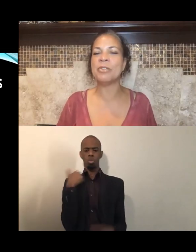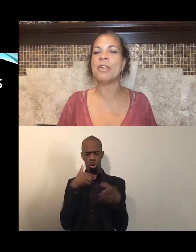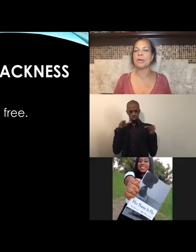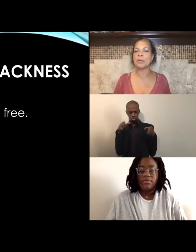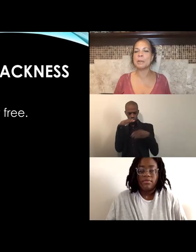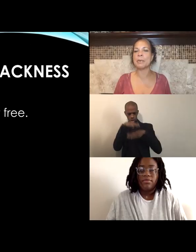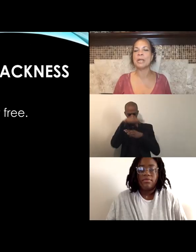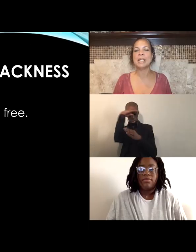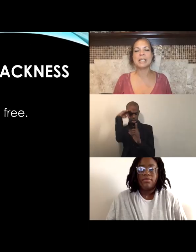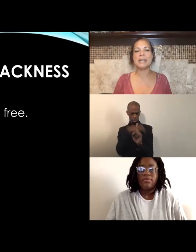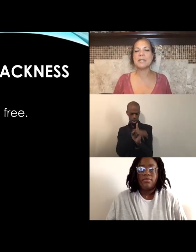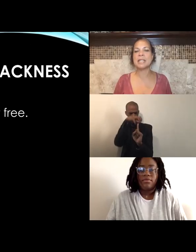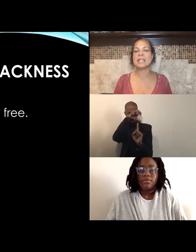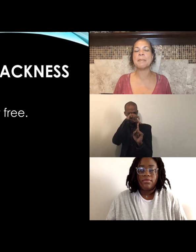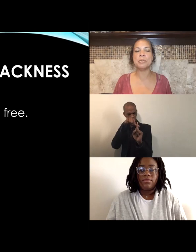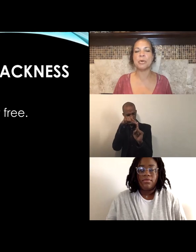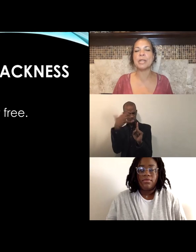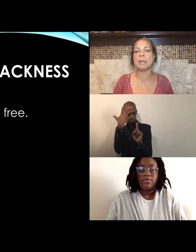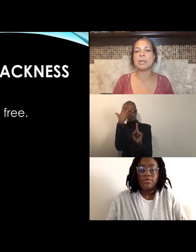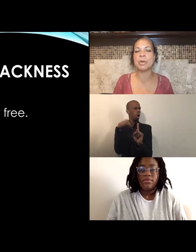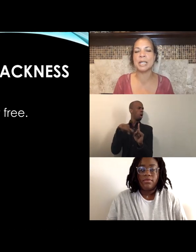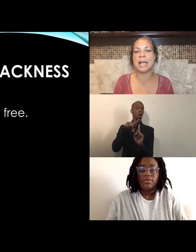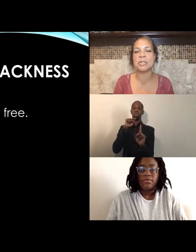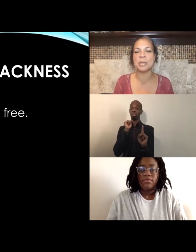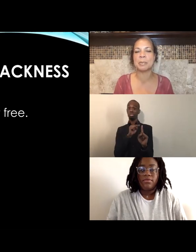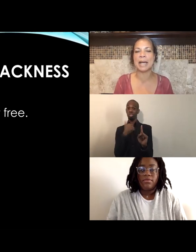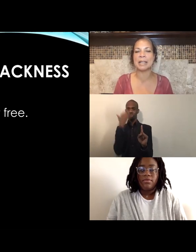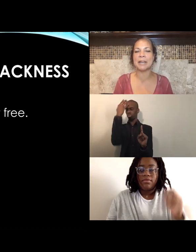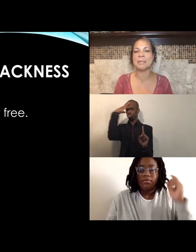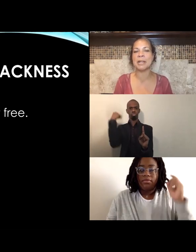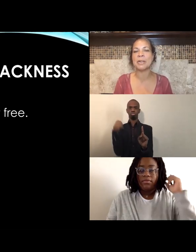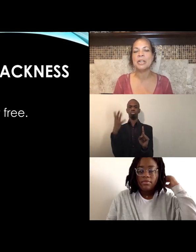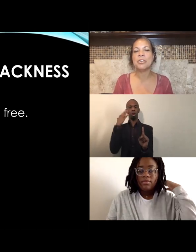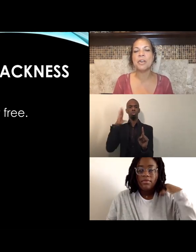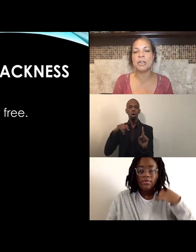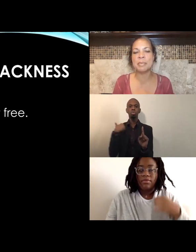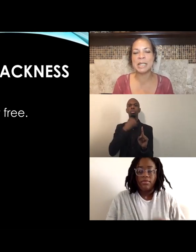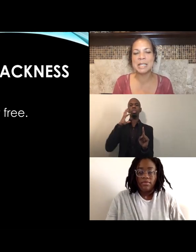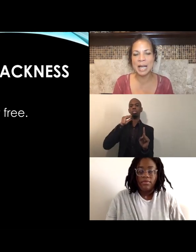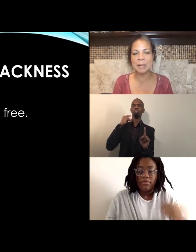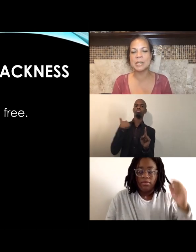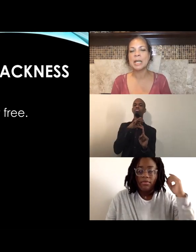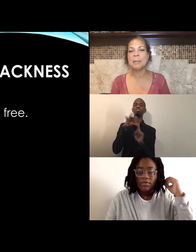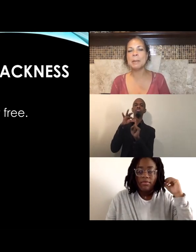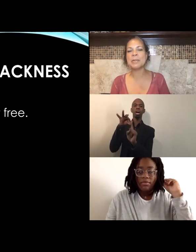You've heard people lift this up. You know that I'm an organizer with Black Lives Matter. You've heard many times people say,